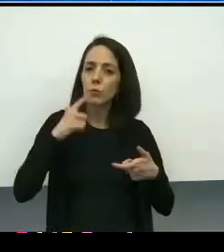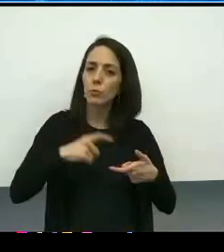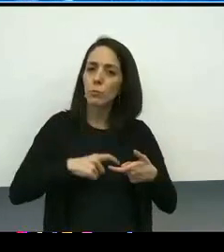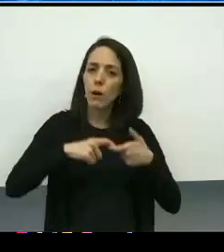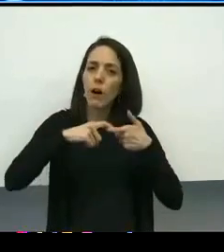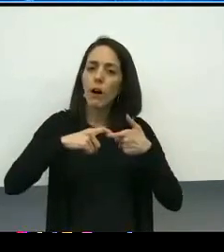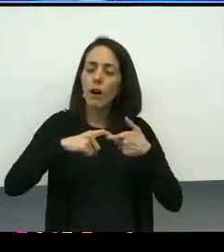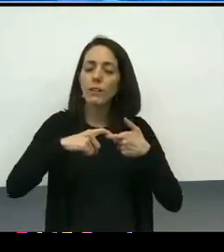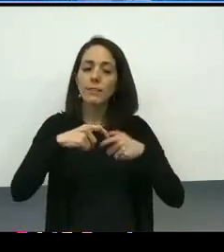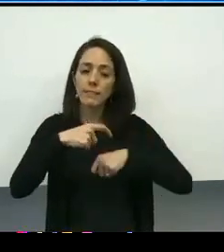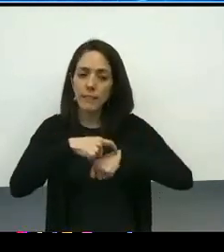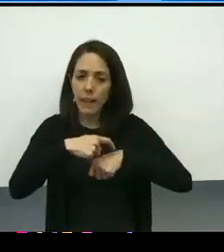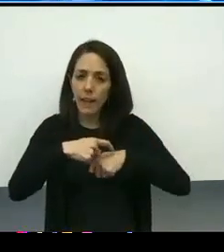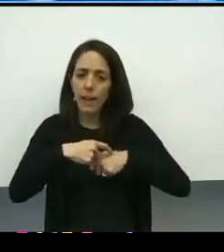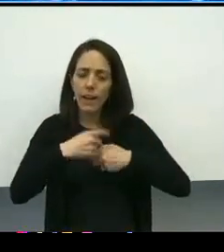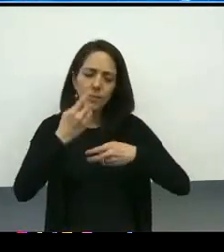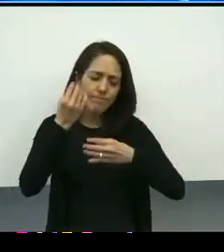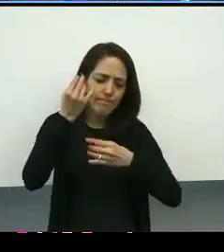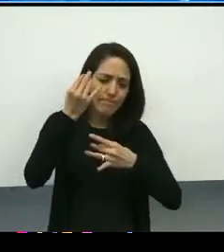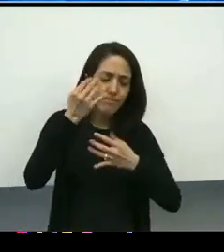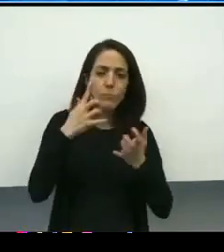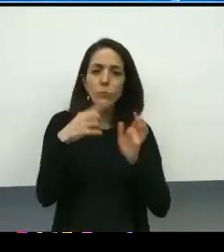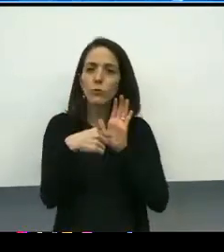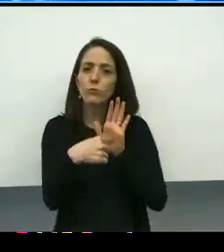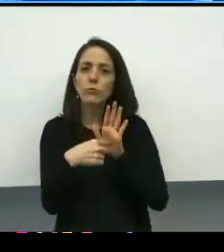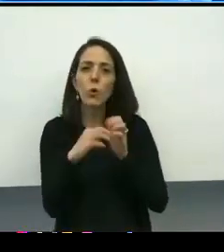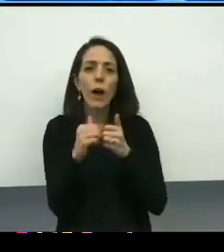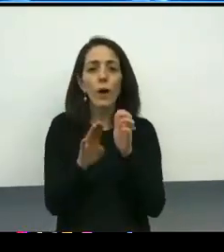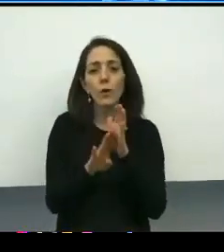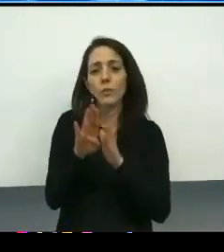we wanted to demonstrate in how we constructed our work